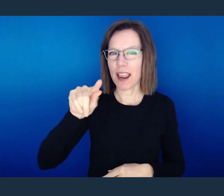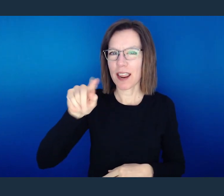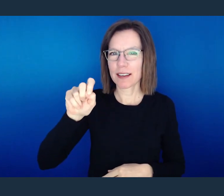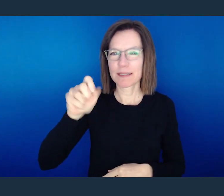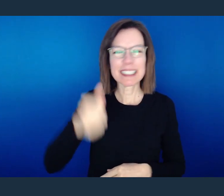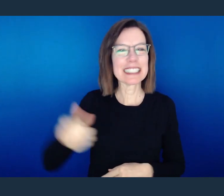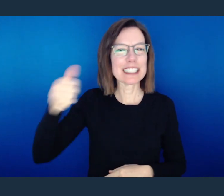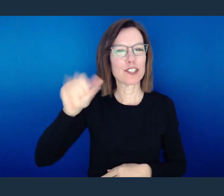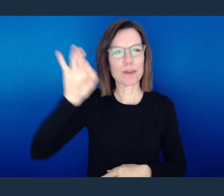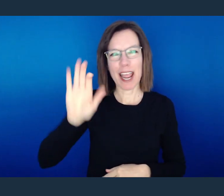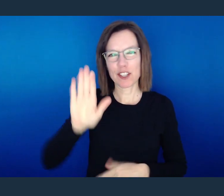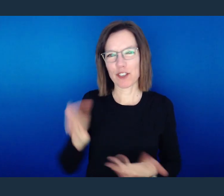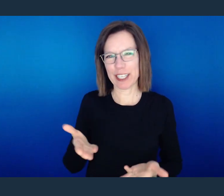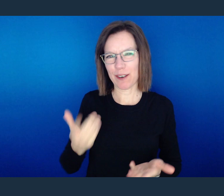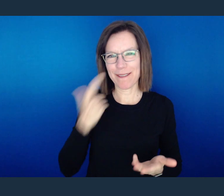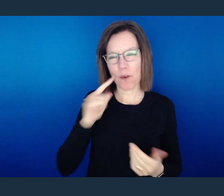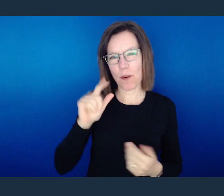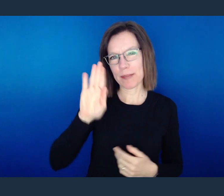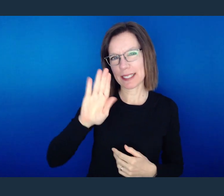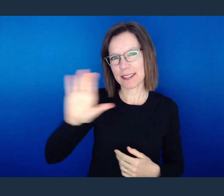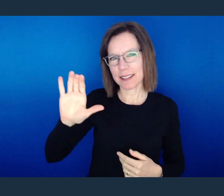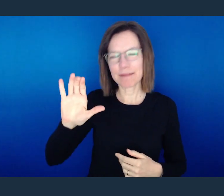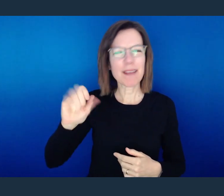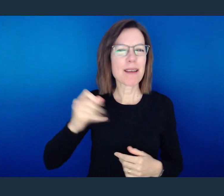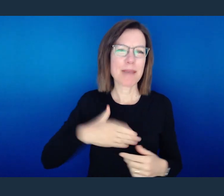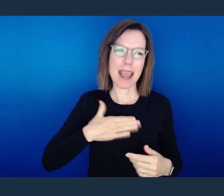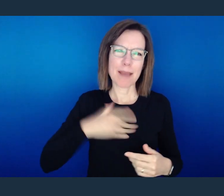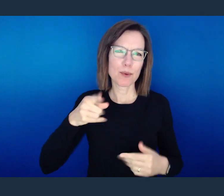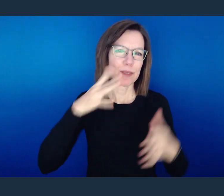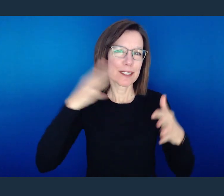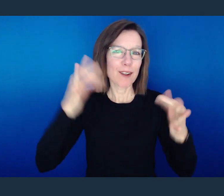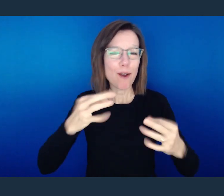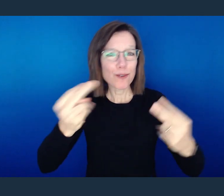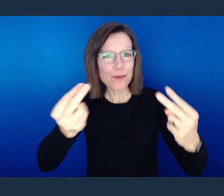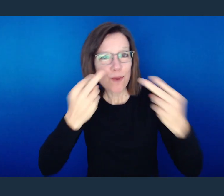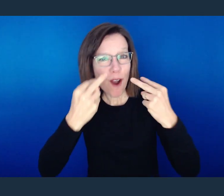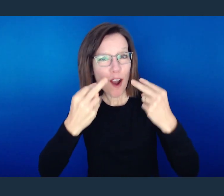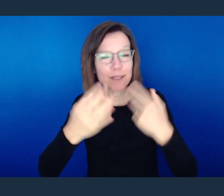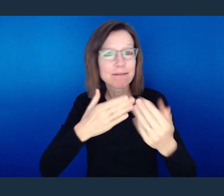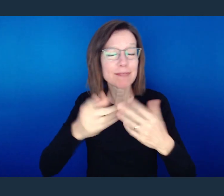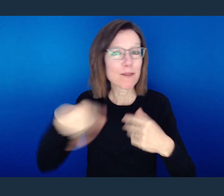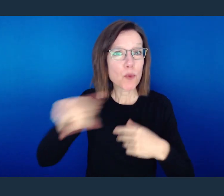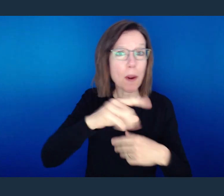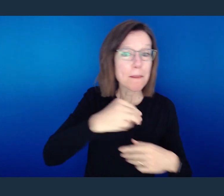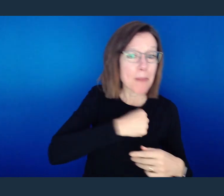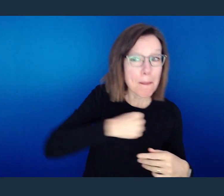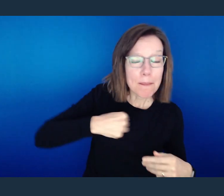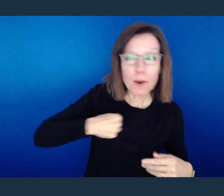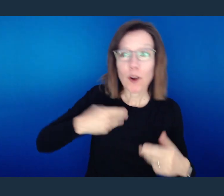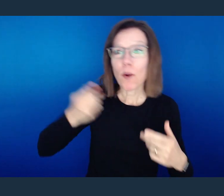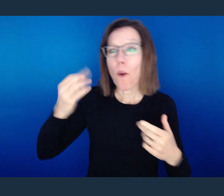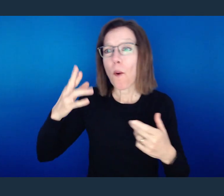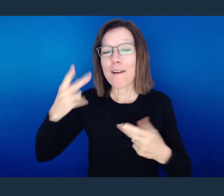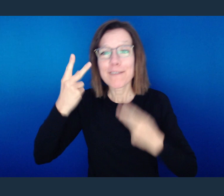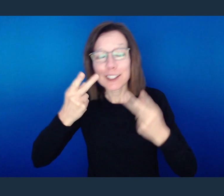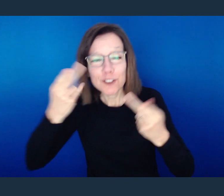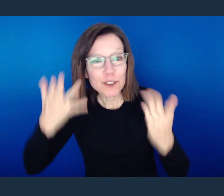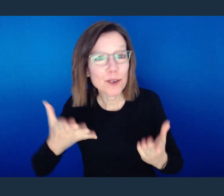And I'm glad that you've decided to join with us, whether you're a member, a guest, a friend of a friend, or simply found us online.